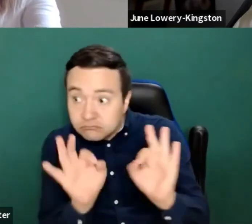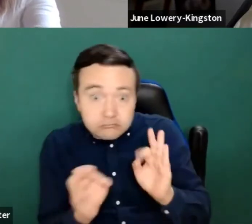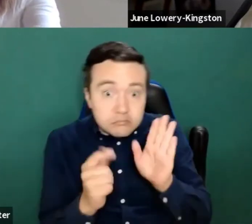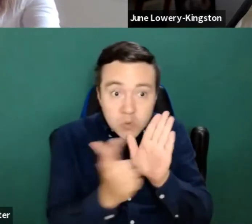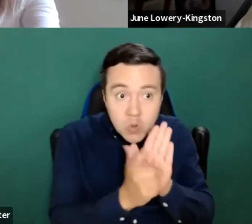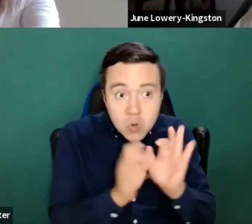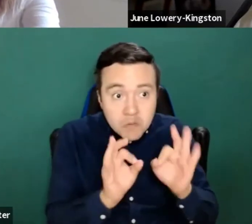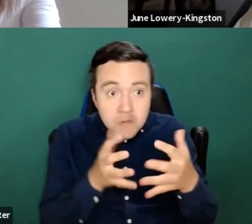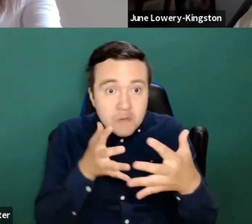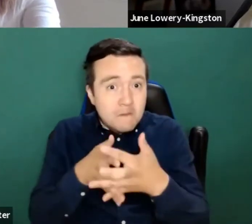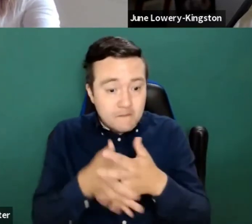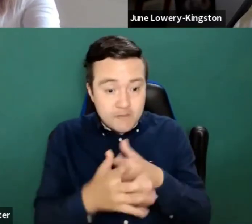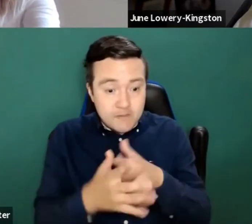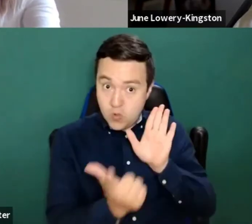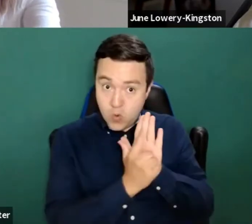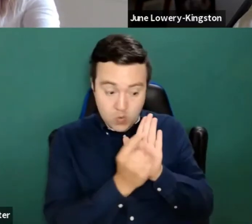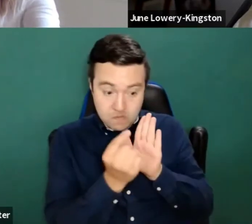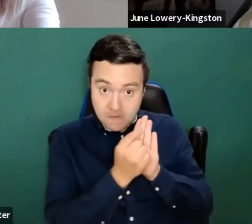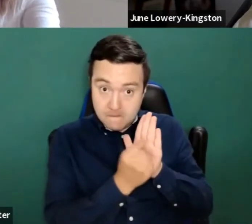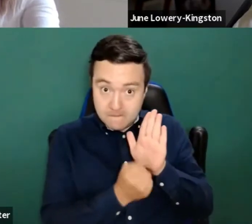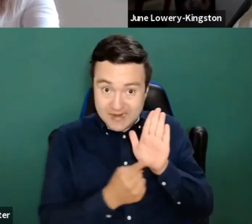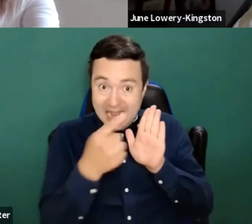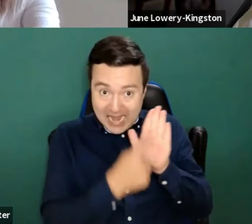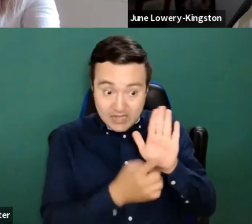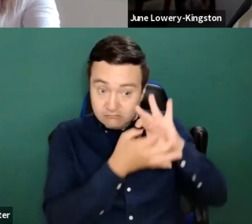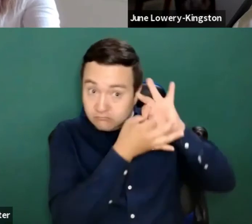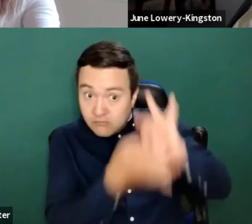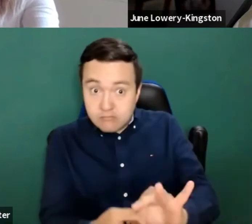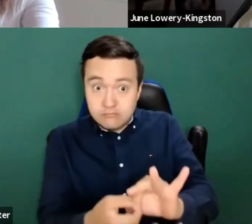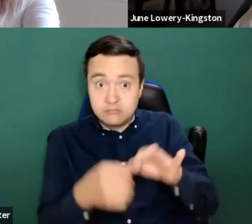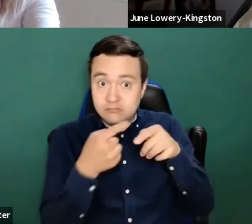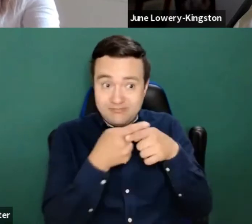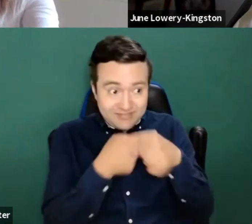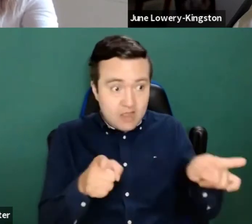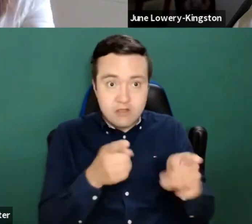law actually making a difference to persons with disability, going online for public sector